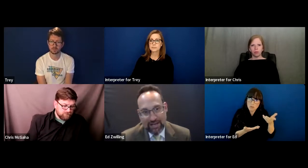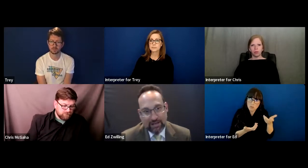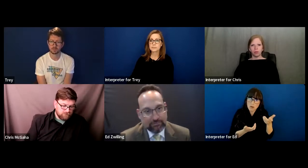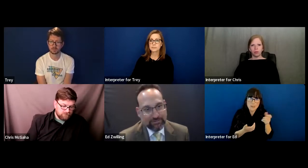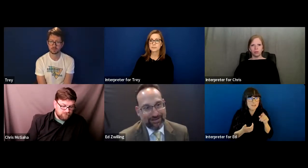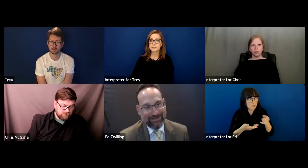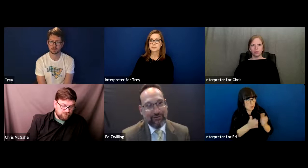get it.